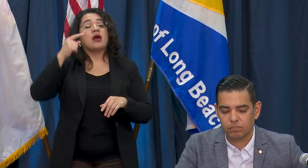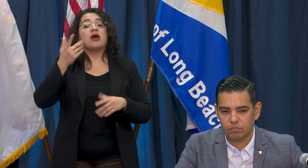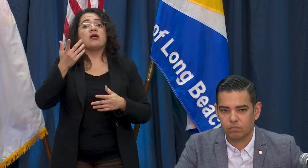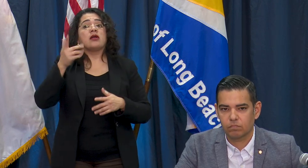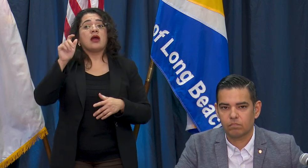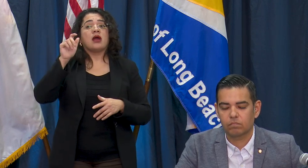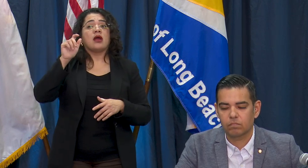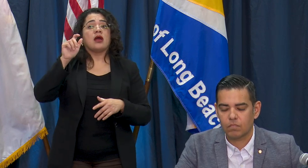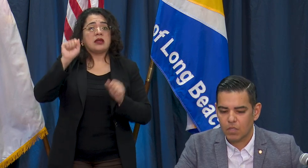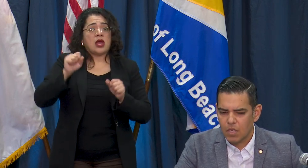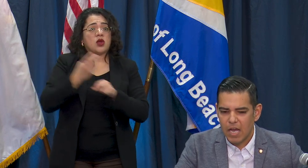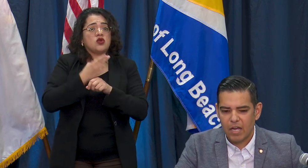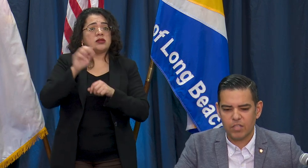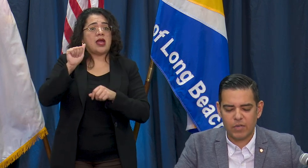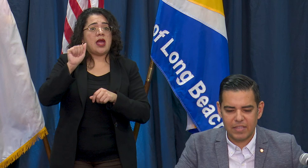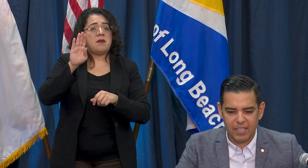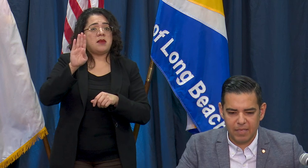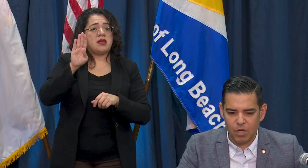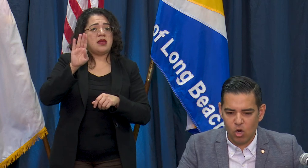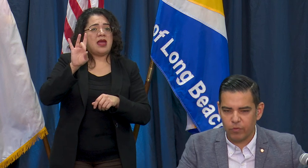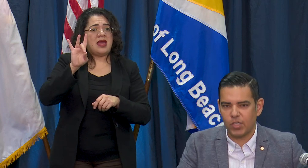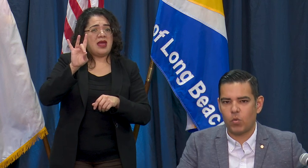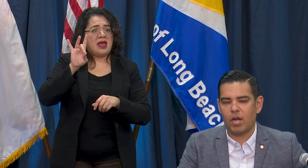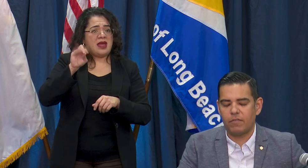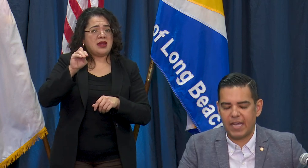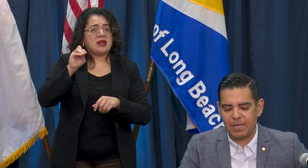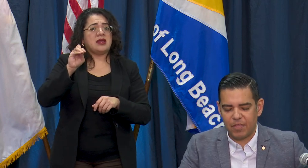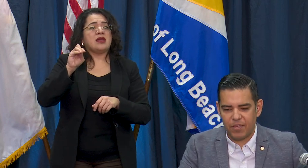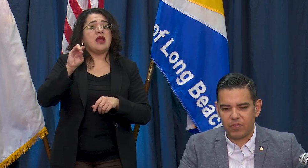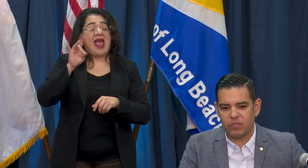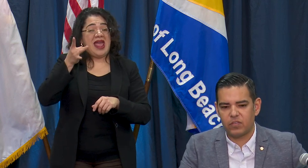cover that cost? I'm not overly aware of the item, I think